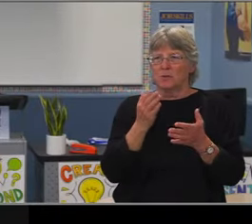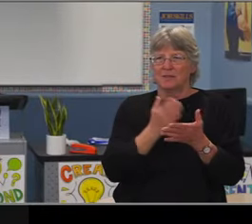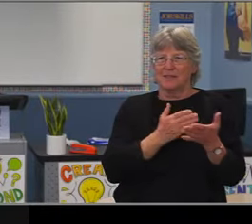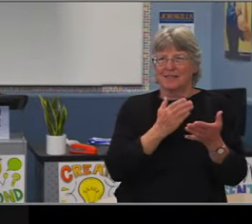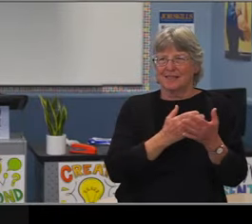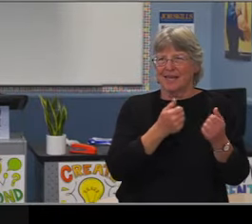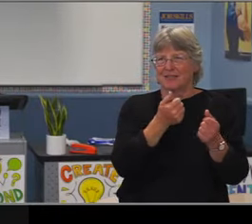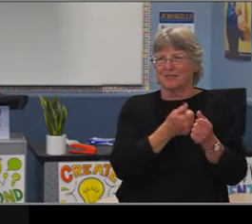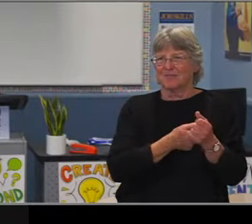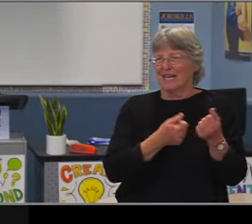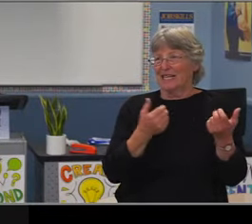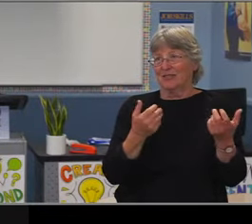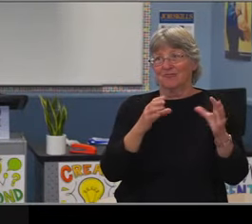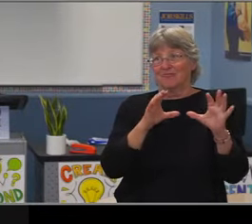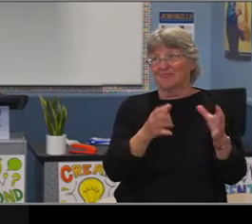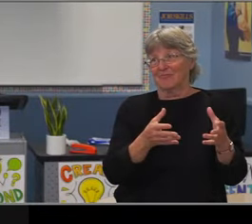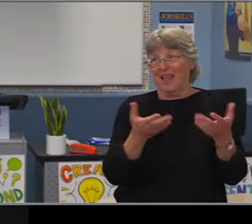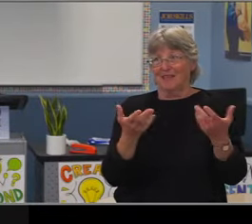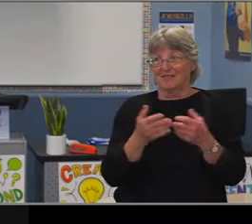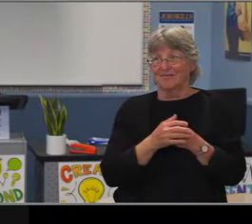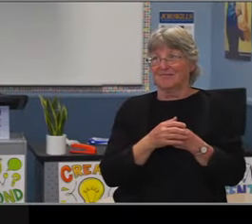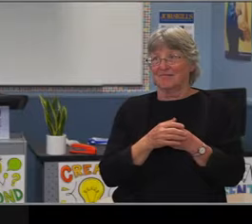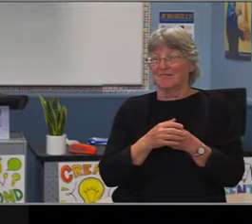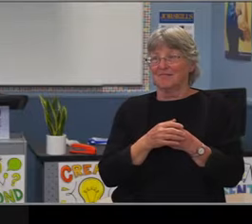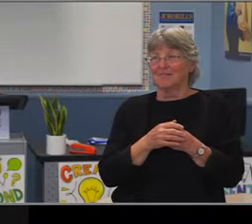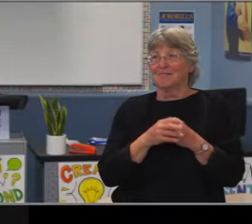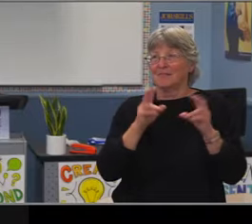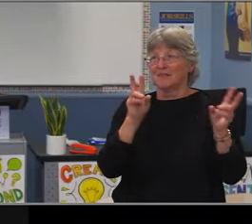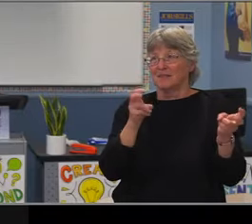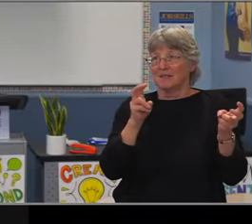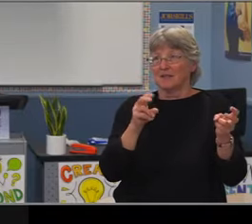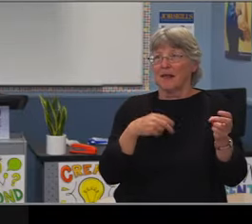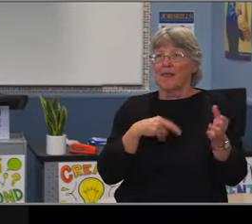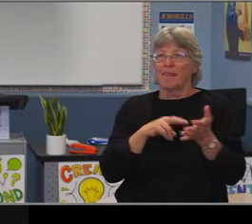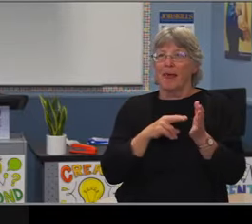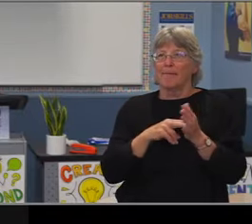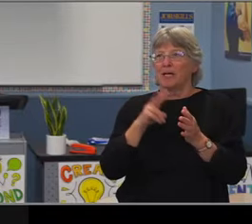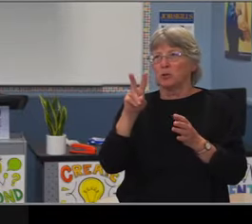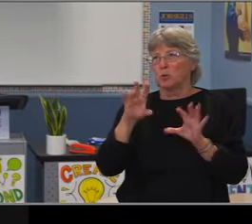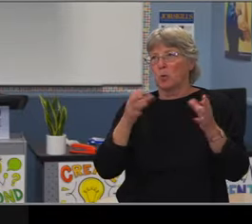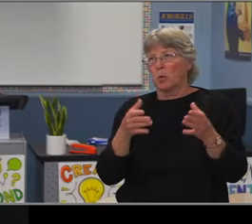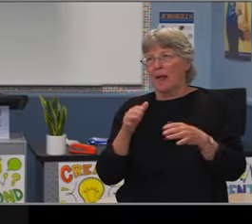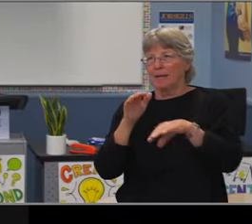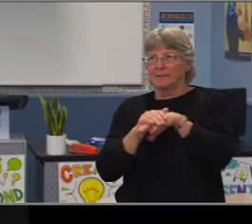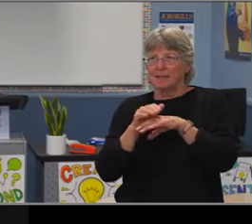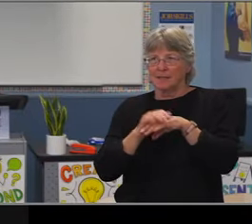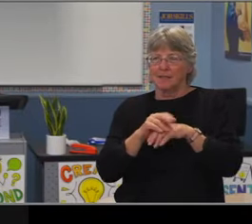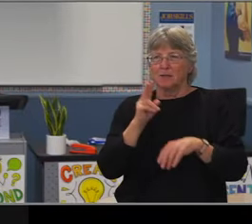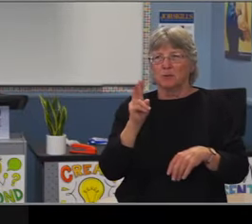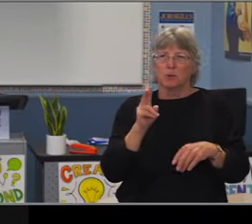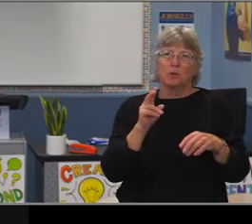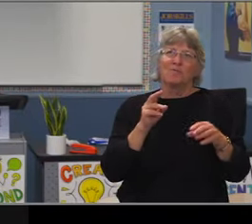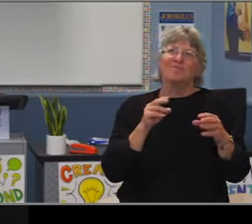And then at the low end, you see just 137 at Gompers, 146 at Powell, 172 at Hudson.